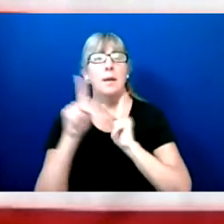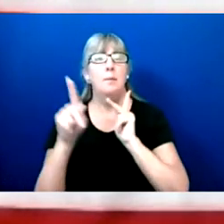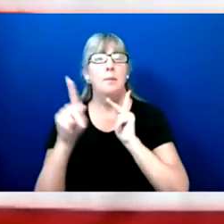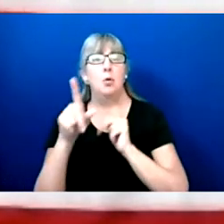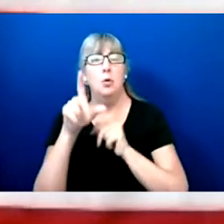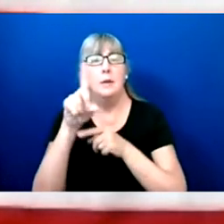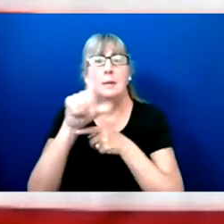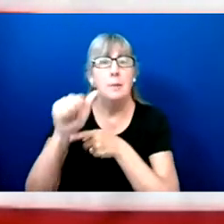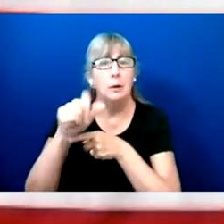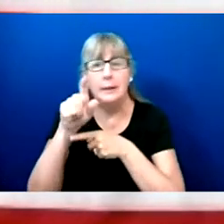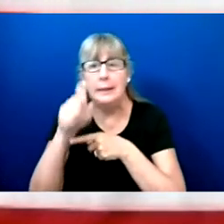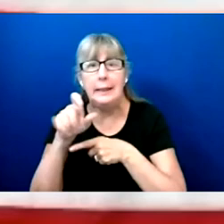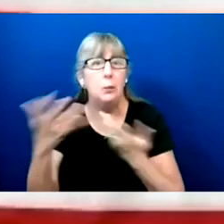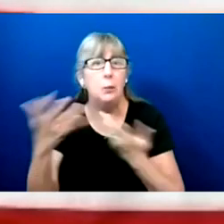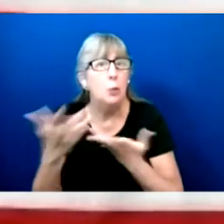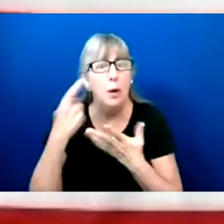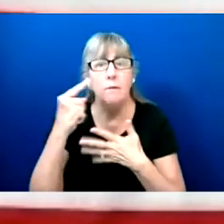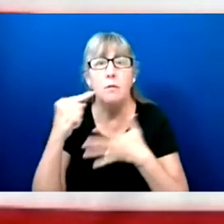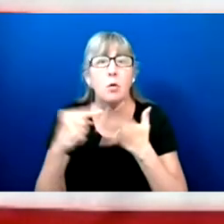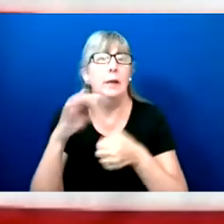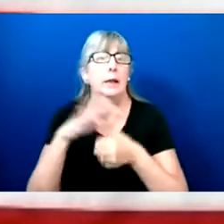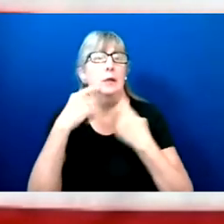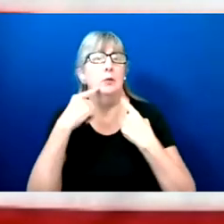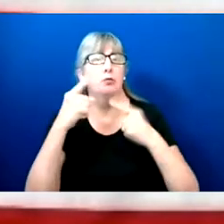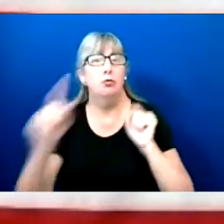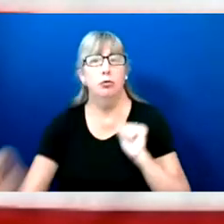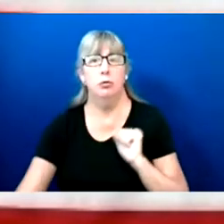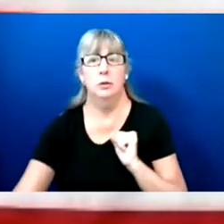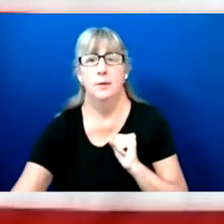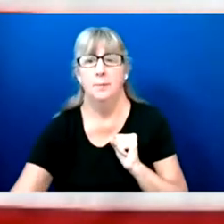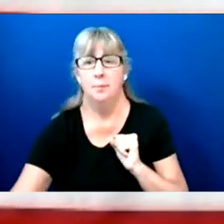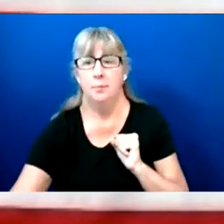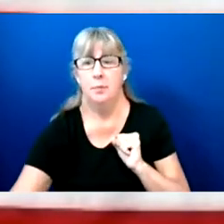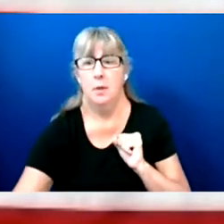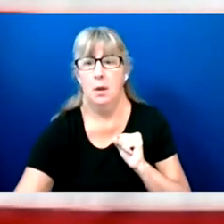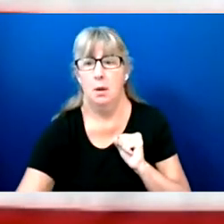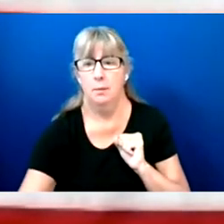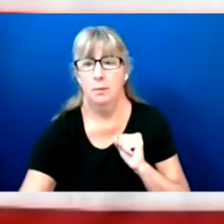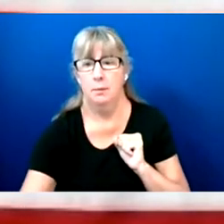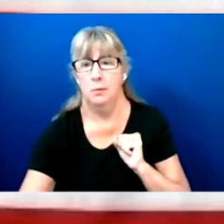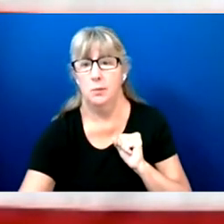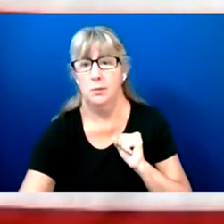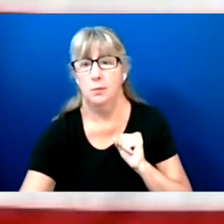The EAC is dedicated to serving the accessibility community and assisting election officials